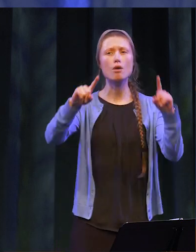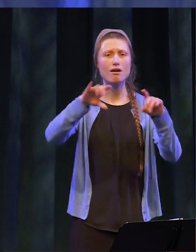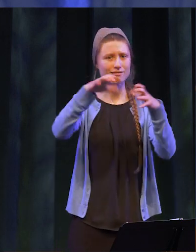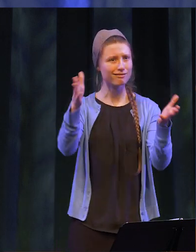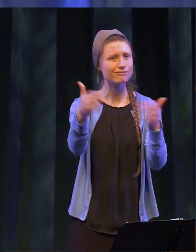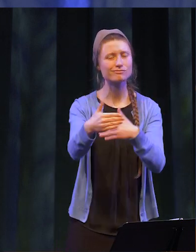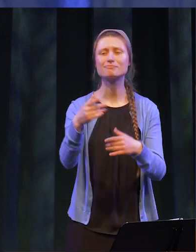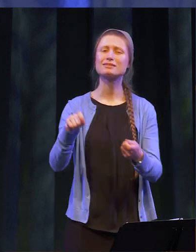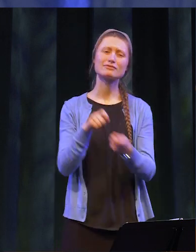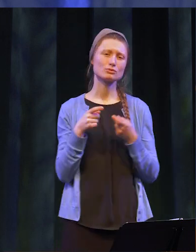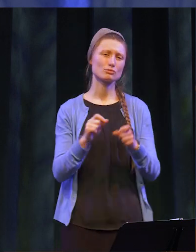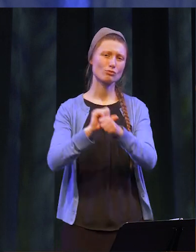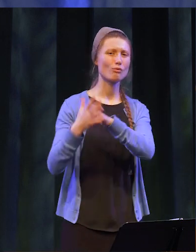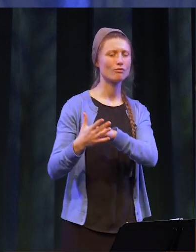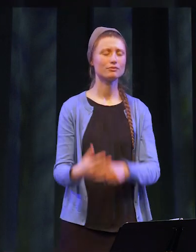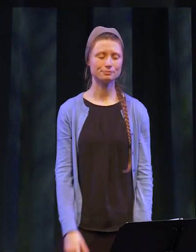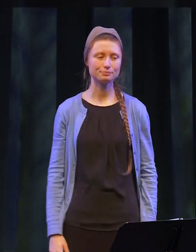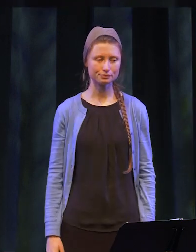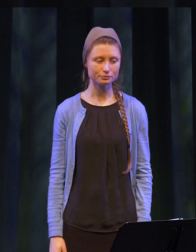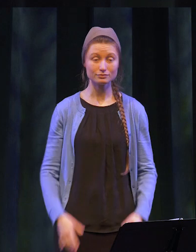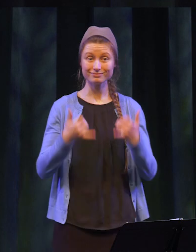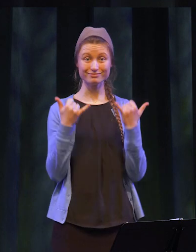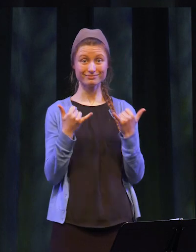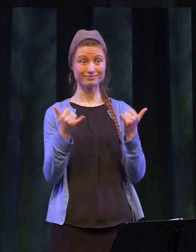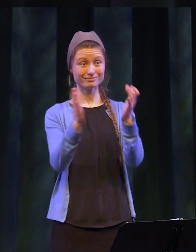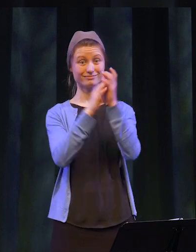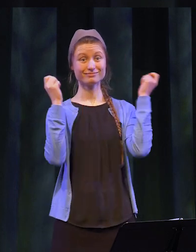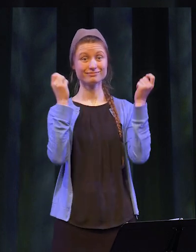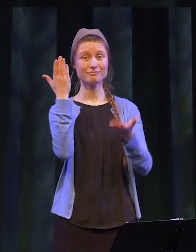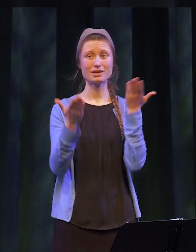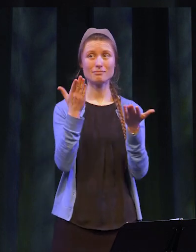especially during these uncertain times. Today’s ceremony may not be what you had hoped for,